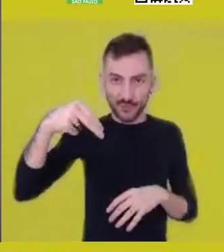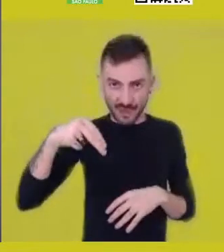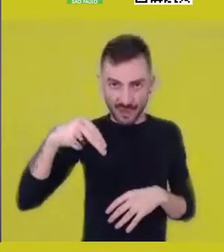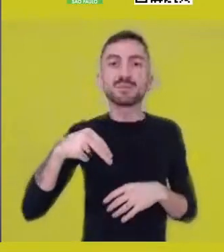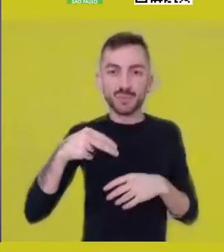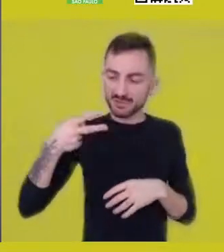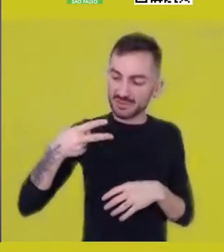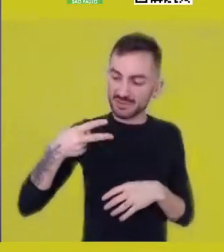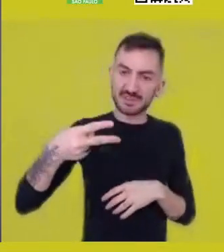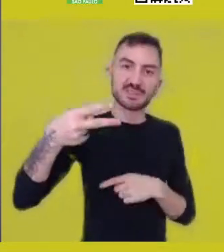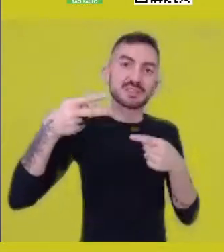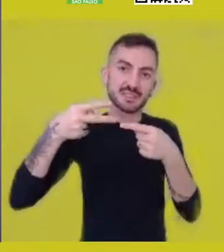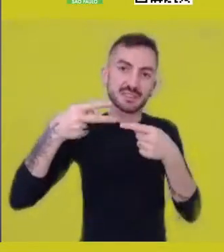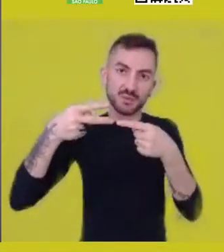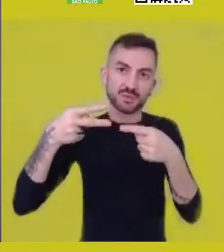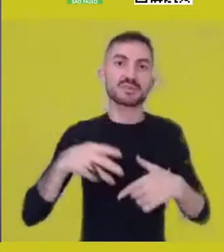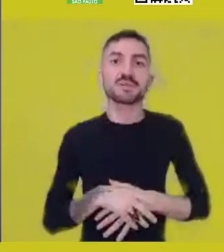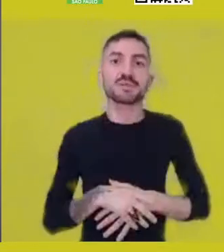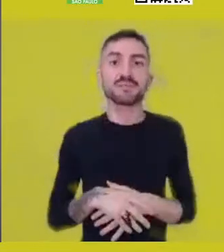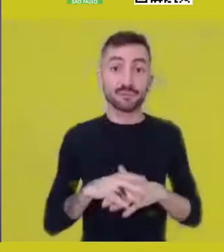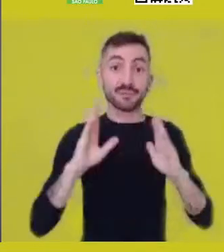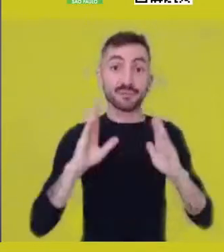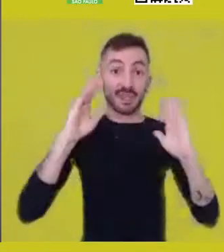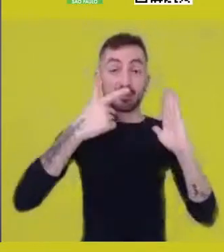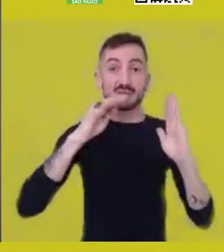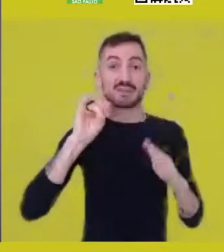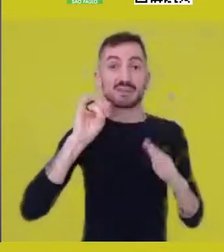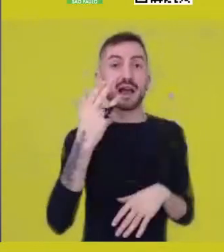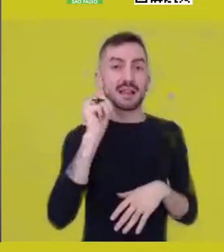This stage, Cutting, will involve practical work, experimenting,